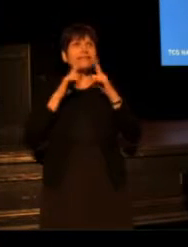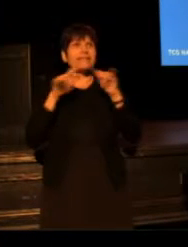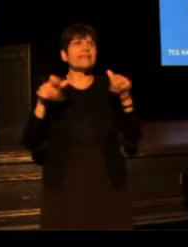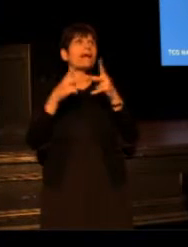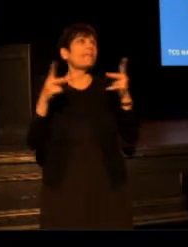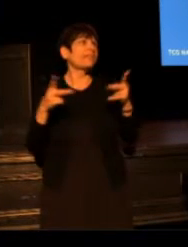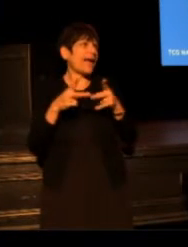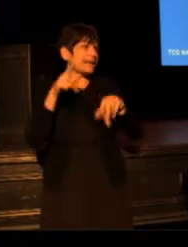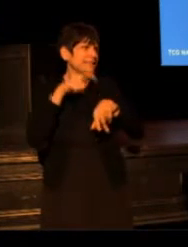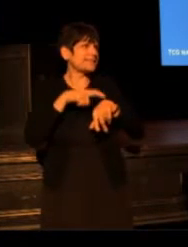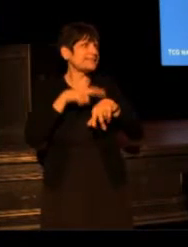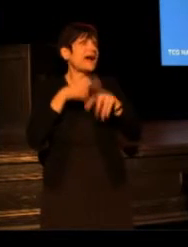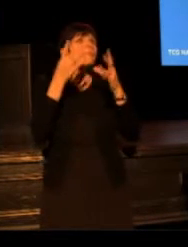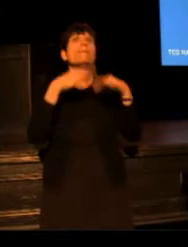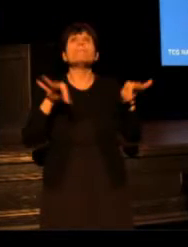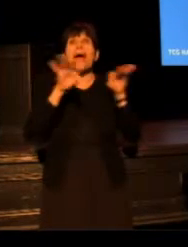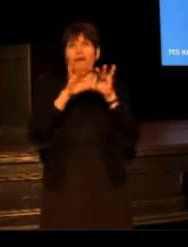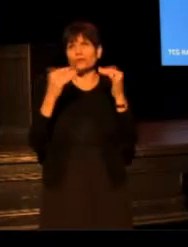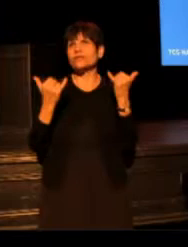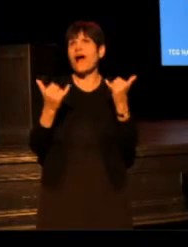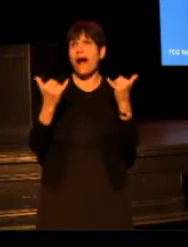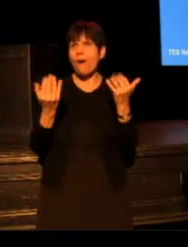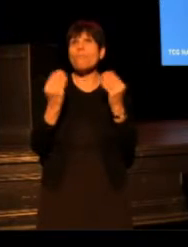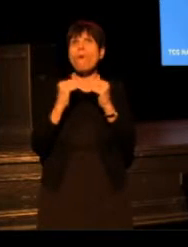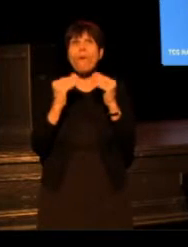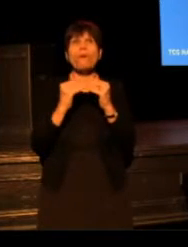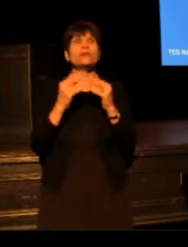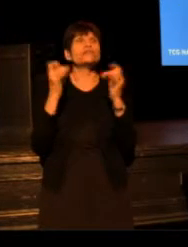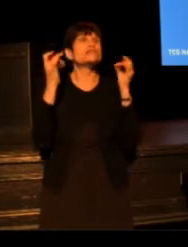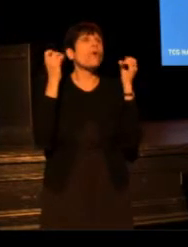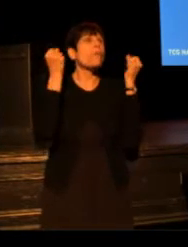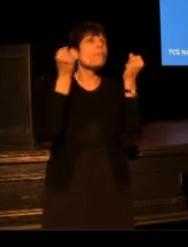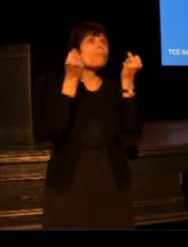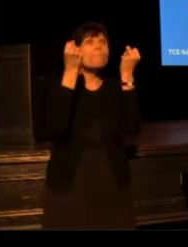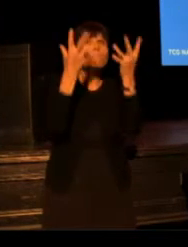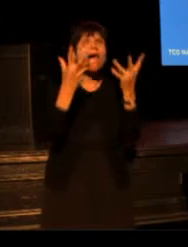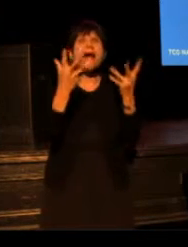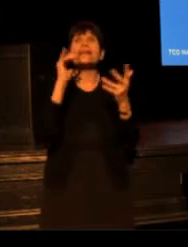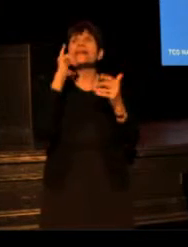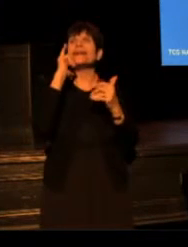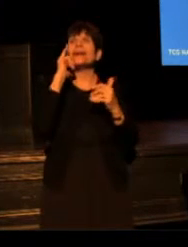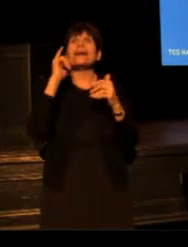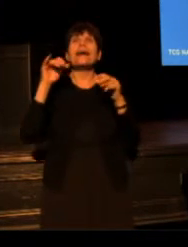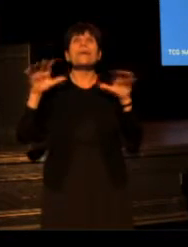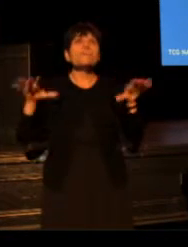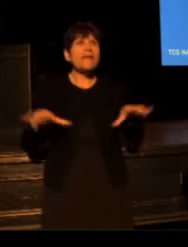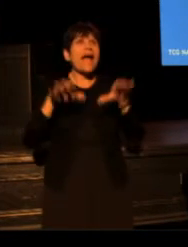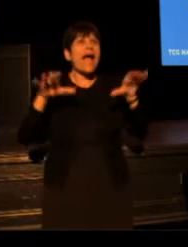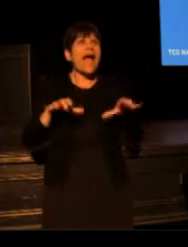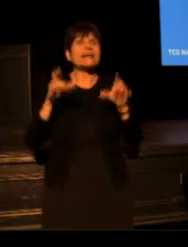And this matters even more now, because of so many acts of hate, such as what happened this week in Charleston.